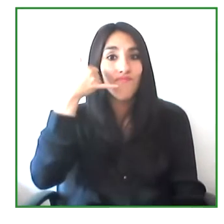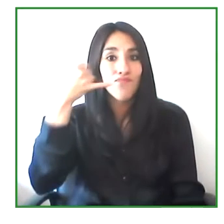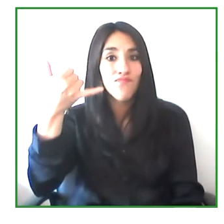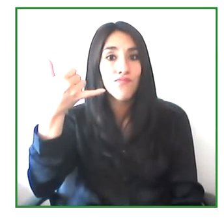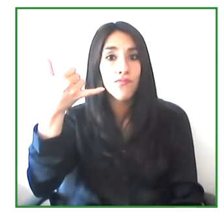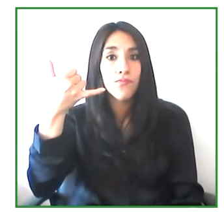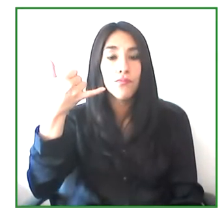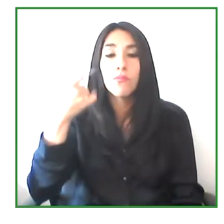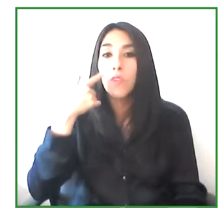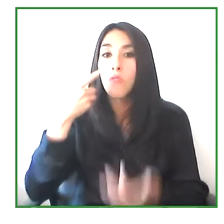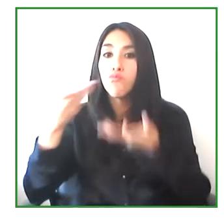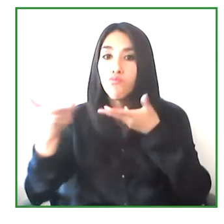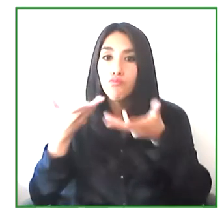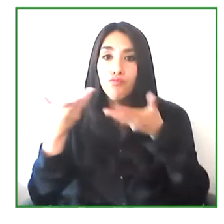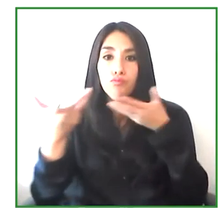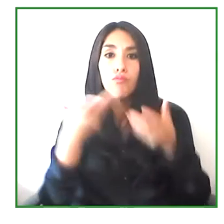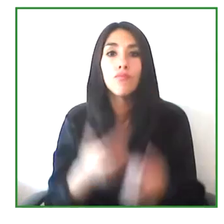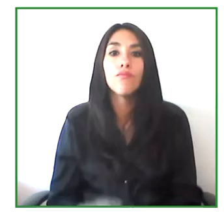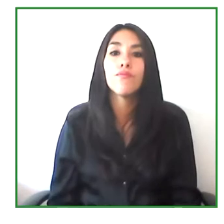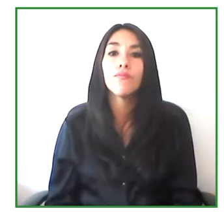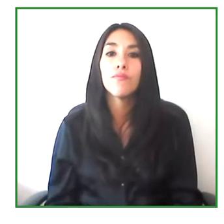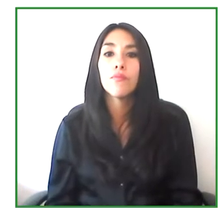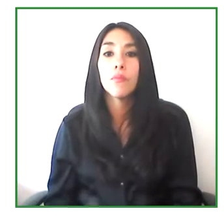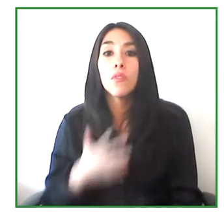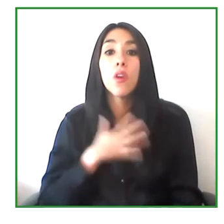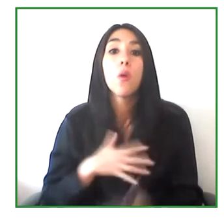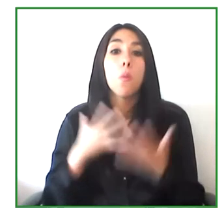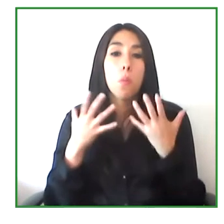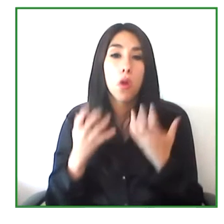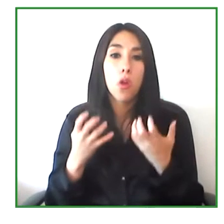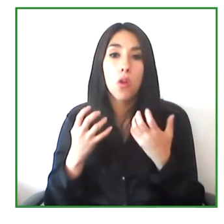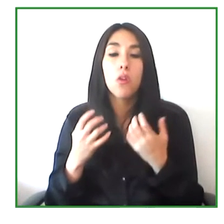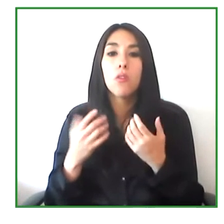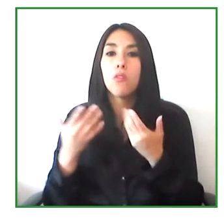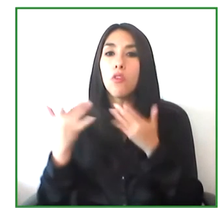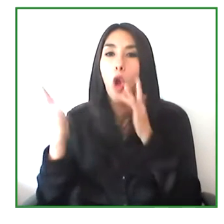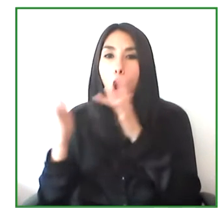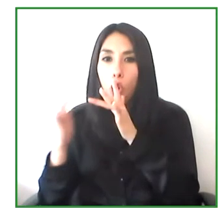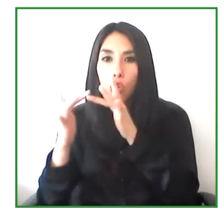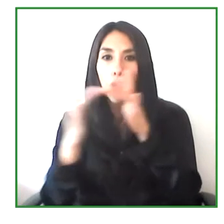on the same footing as any of the population, and they could participate in different spaces.